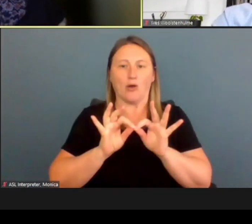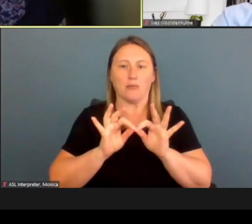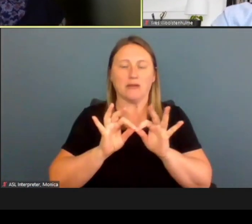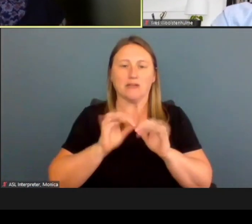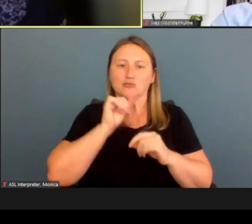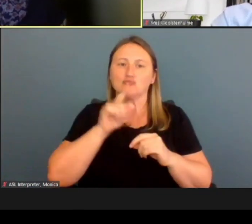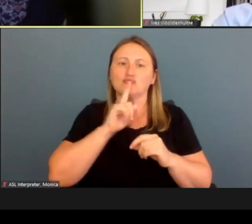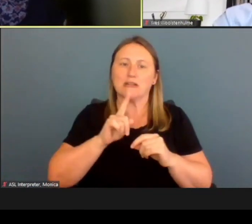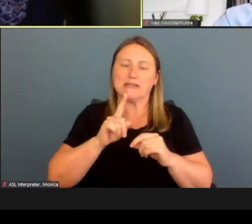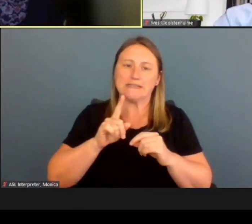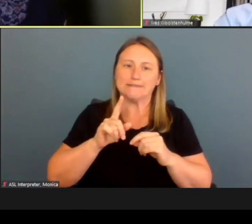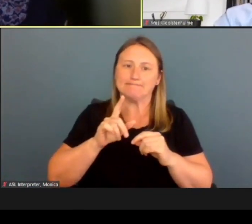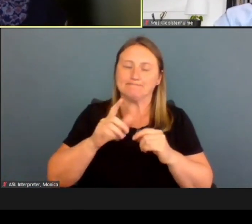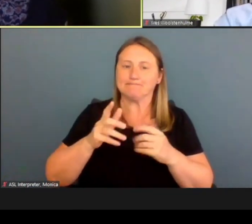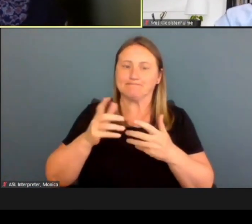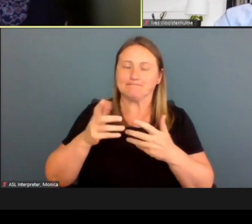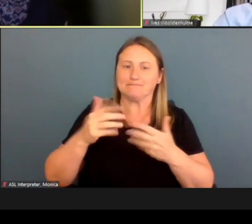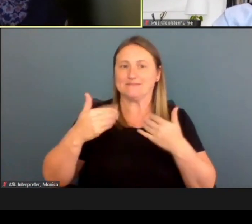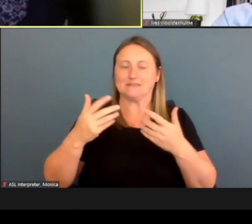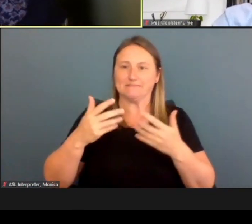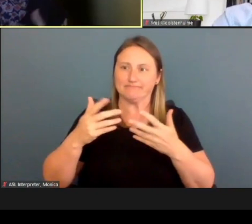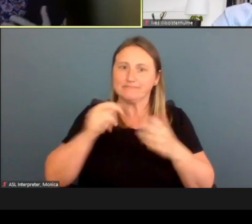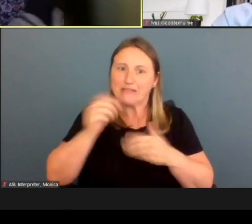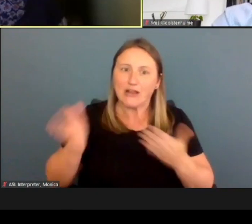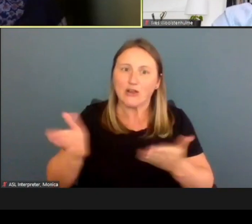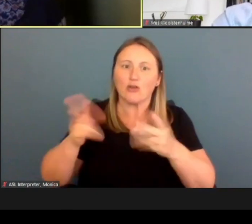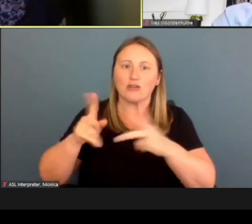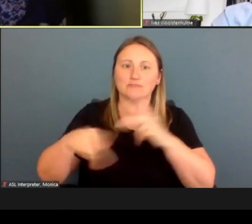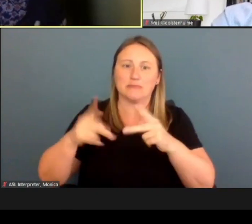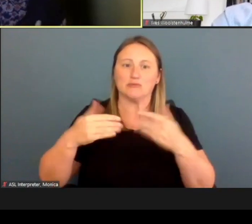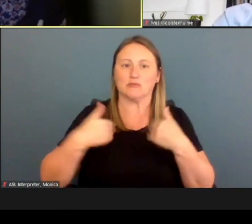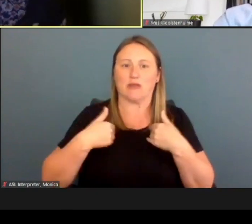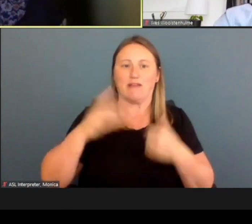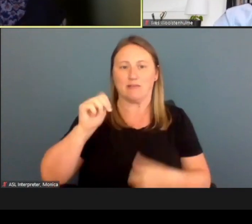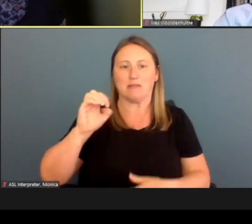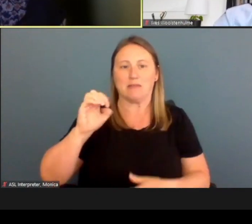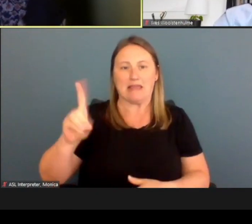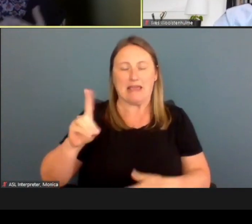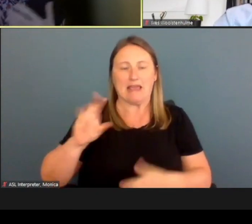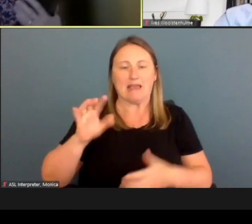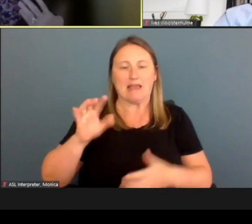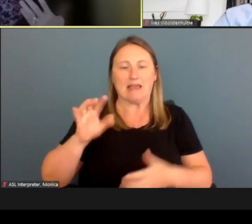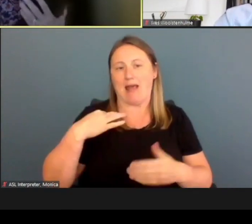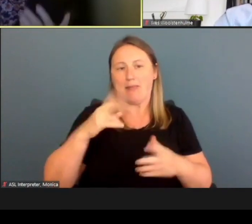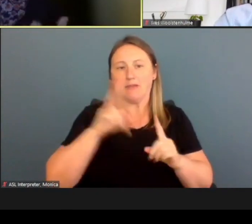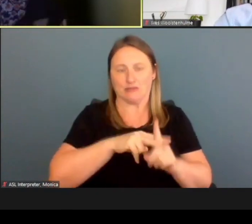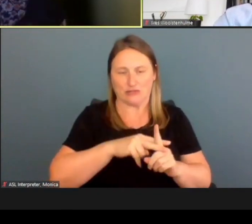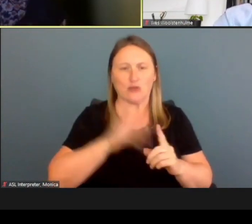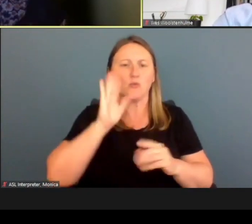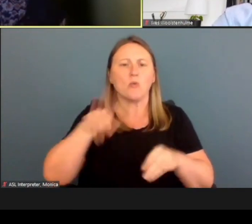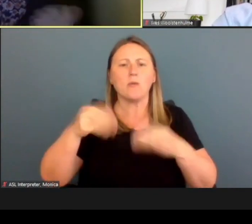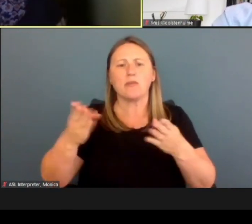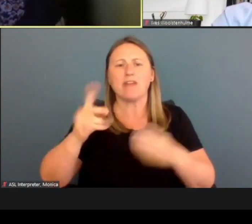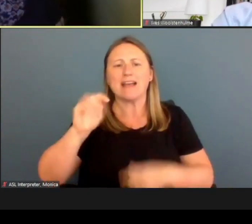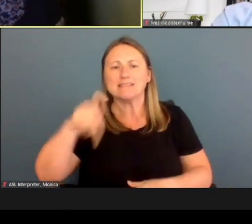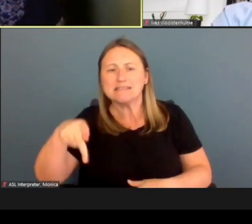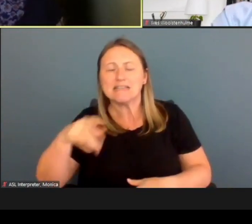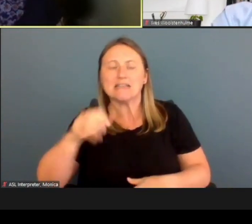from making a Medicaid application. Today we're offering tips that may help people avoid having to provide additional information